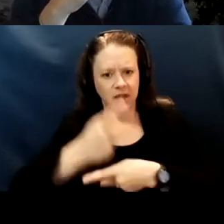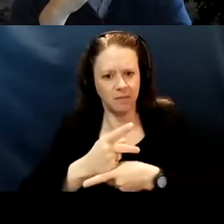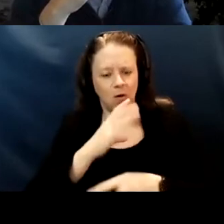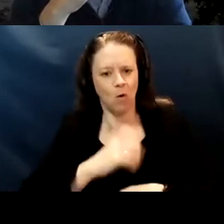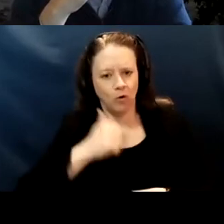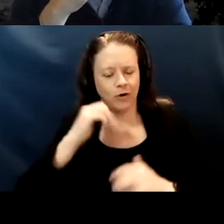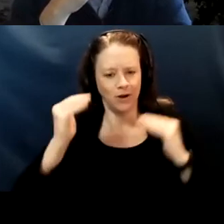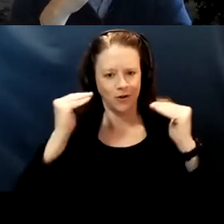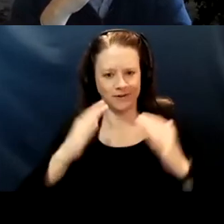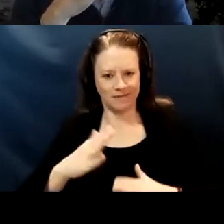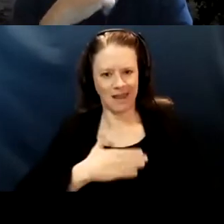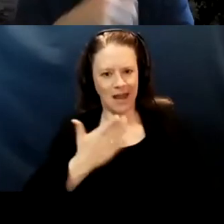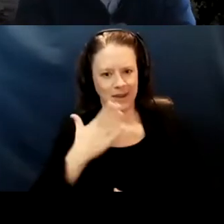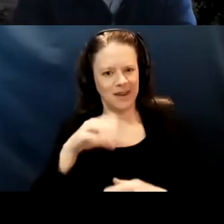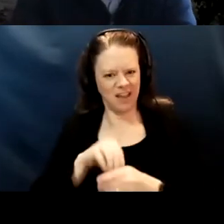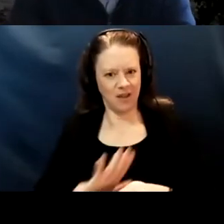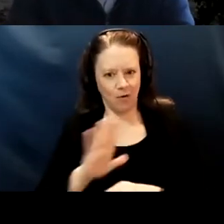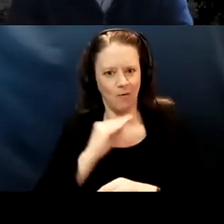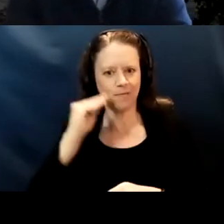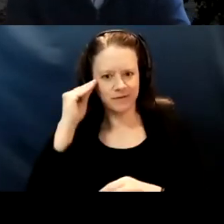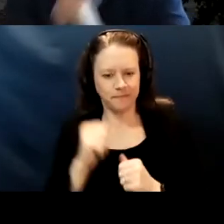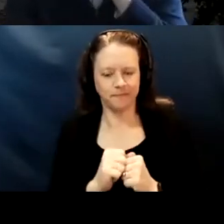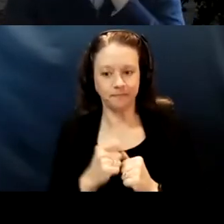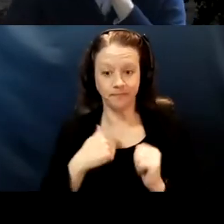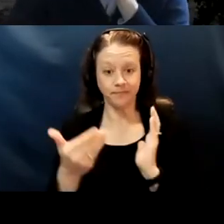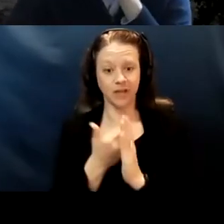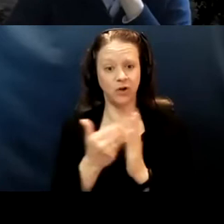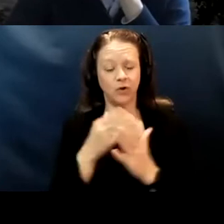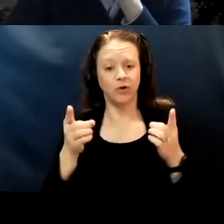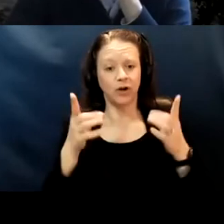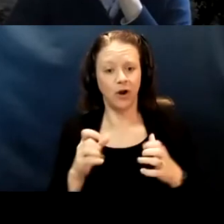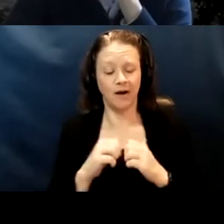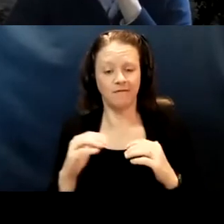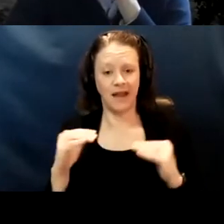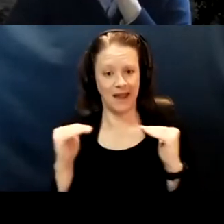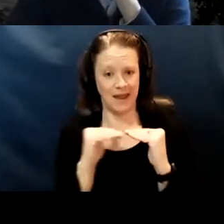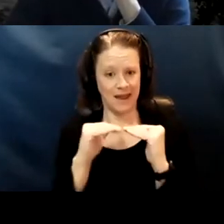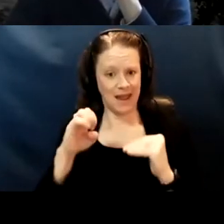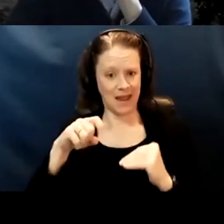And so I am the new director of Equity Advocacy at this organization.